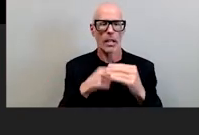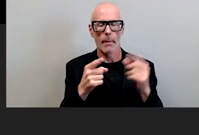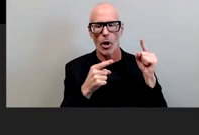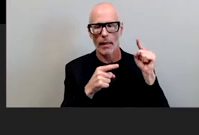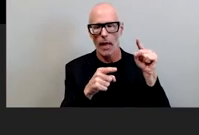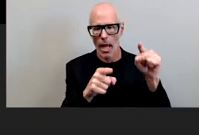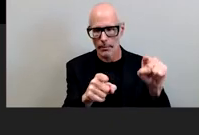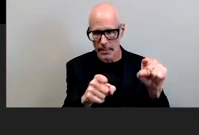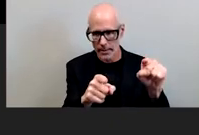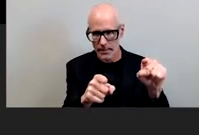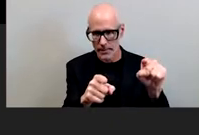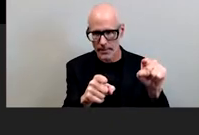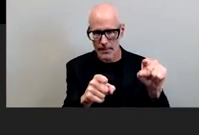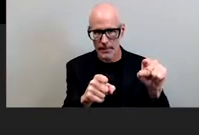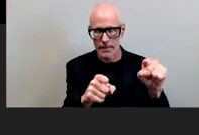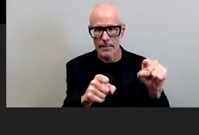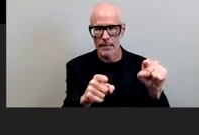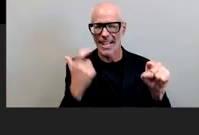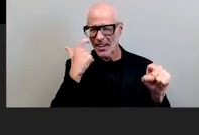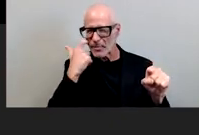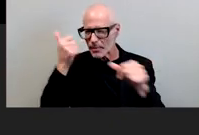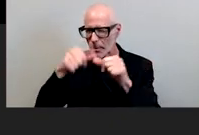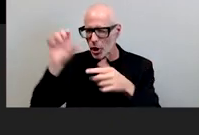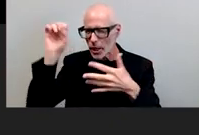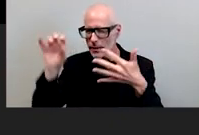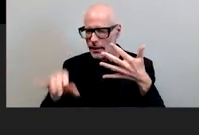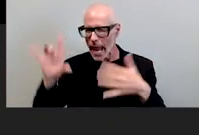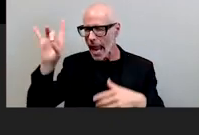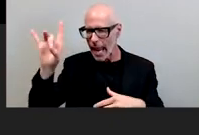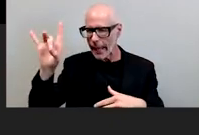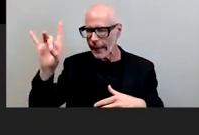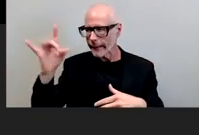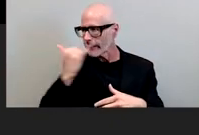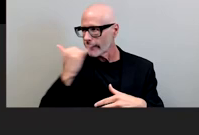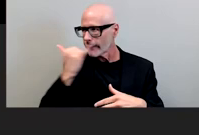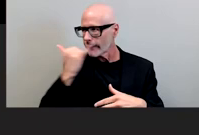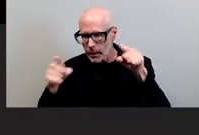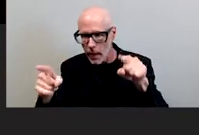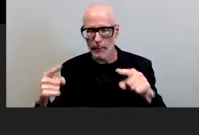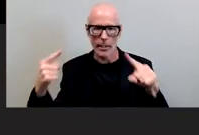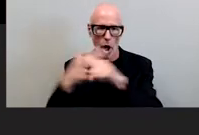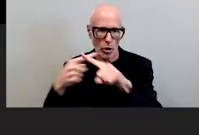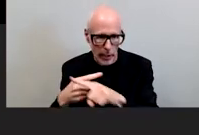right i gave you those eight ways that there's misalignment and contradiction and so on